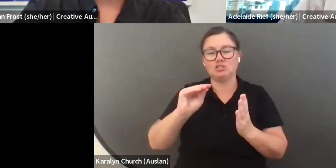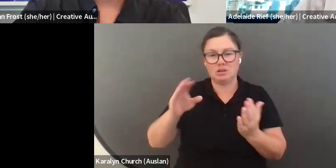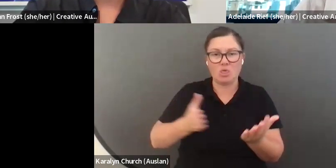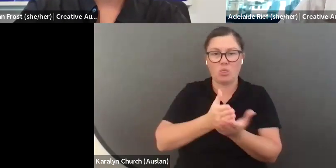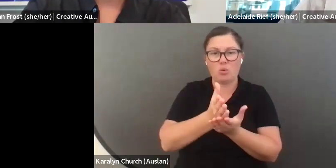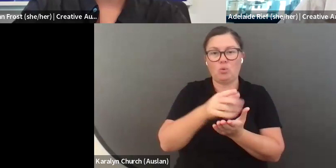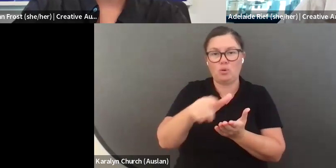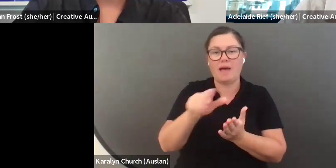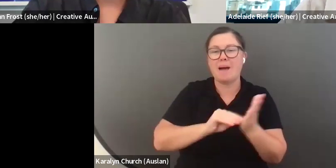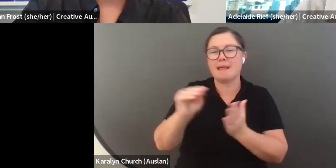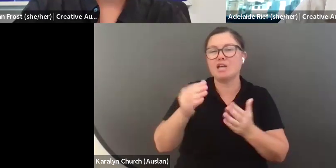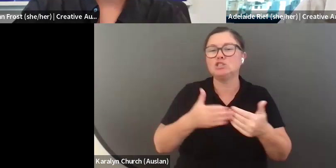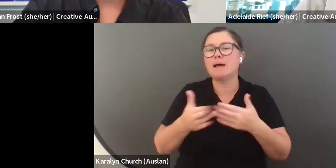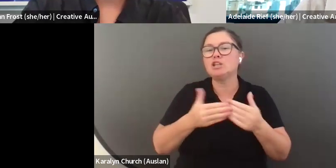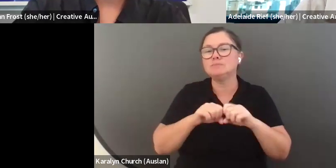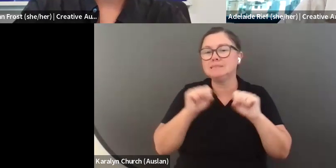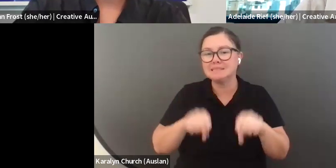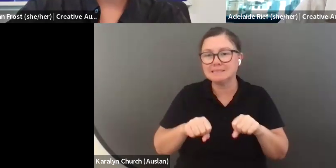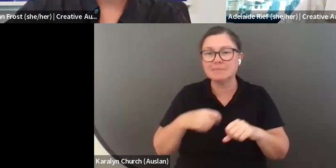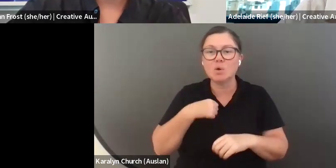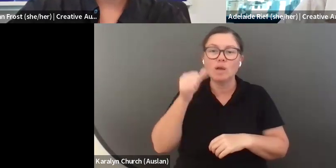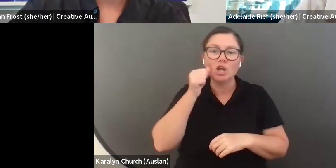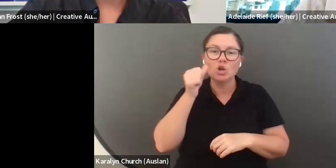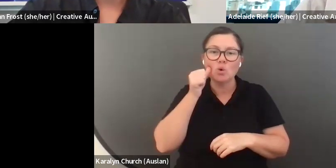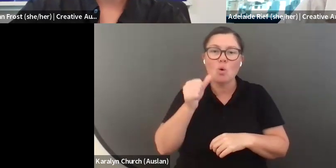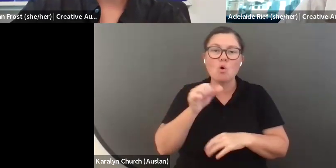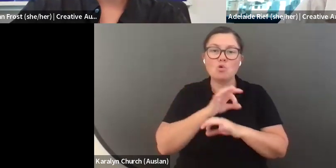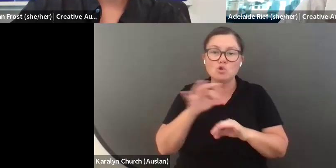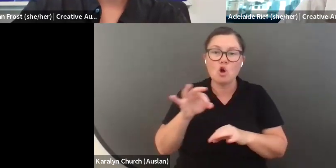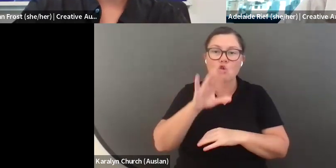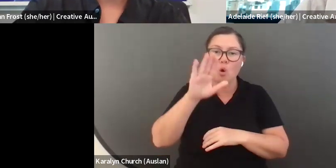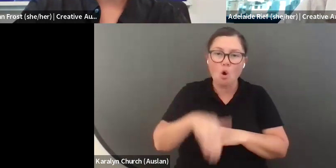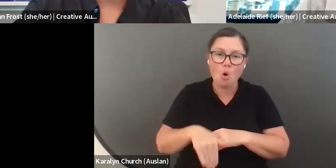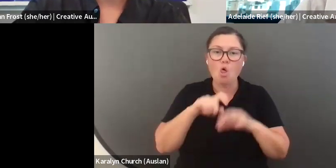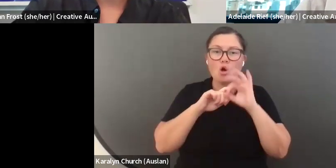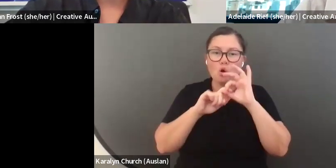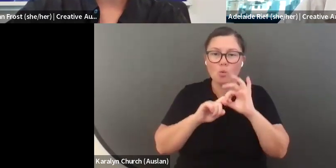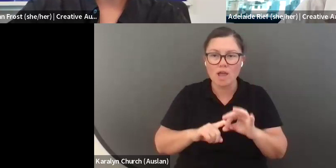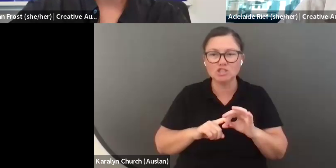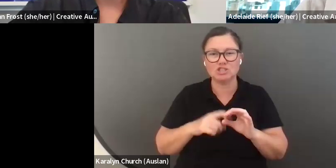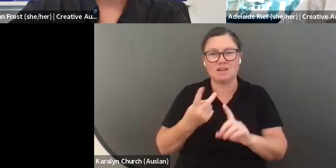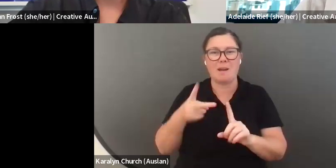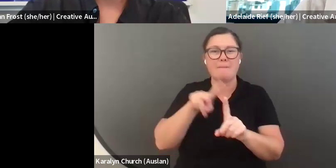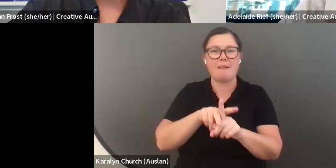there is a section in boxes that ask for statistical information and a statistical data summary. These are necessary